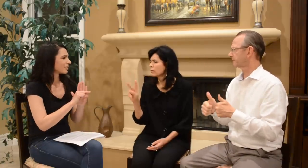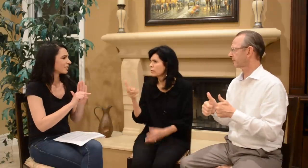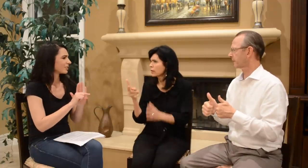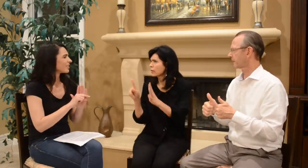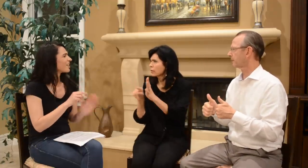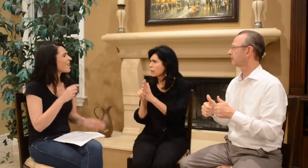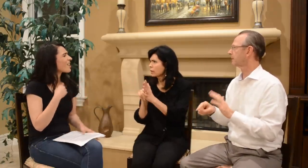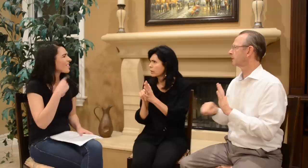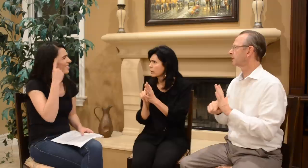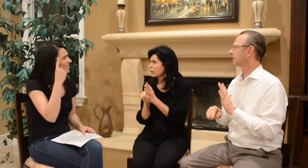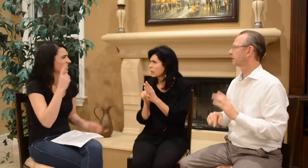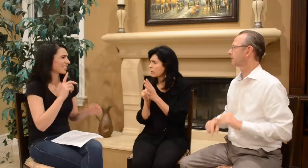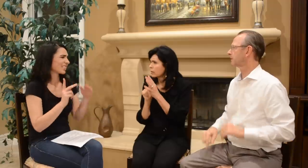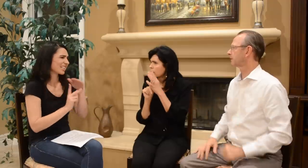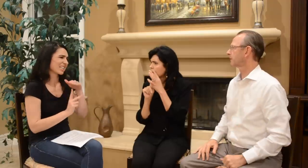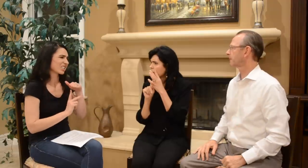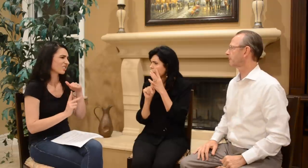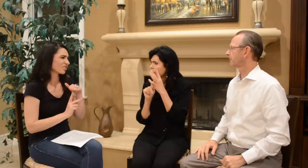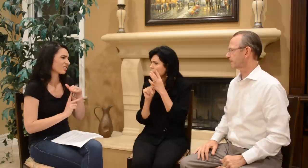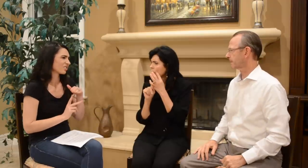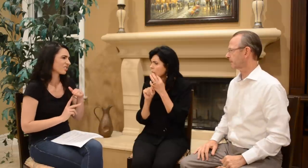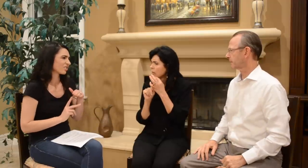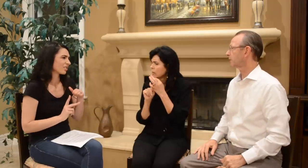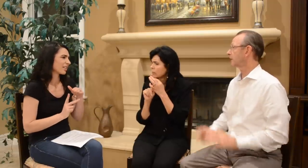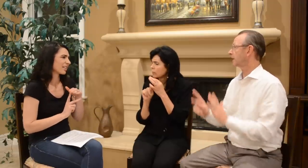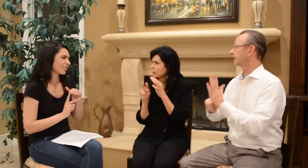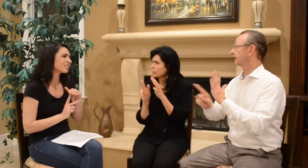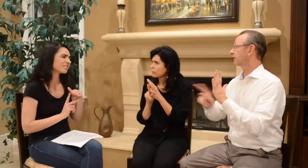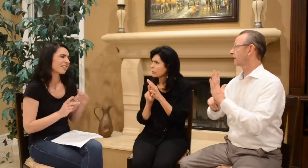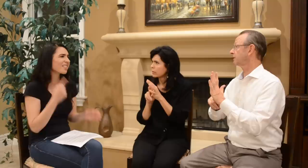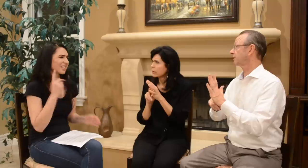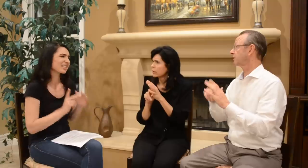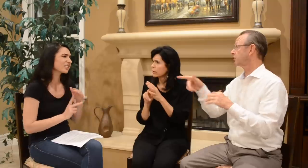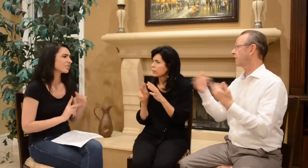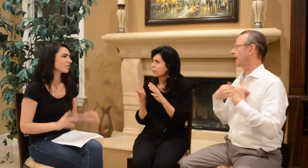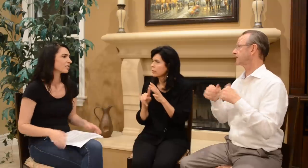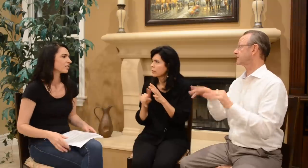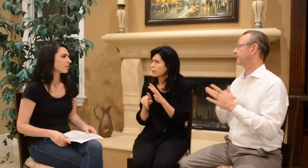(Ashley showing the correct sign for “grade”)... I think kindergarten… Dad: Kindergarten… Ashley: Yeah, I think kindergarten.